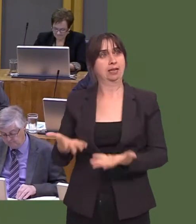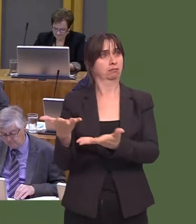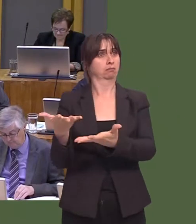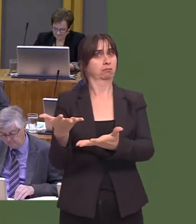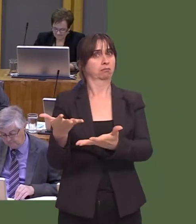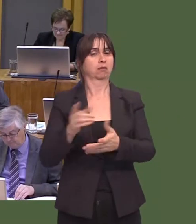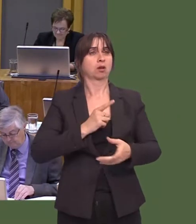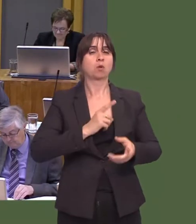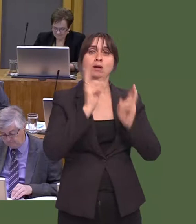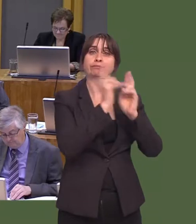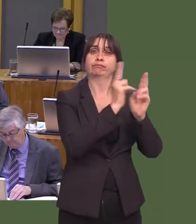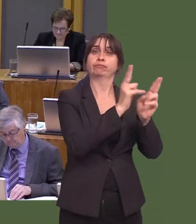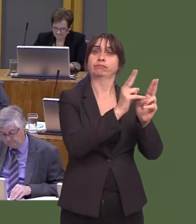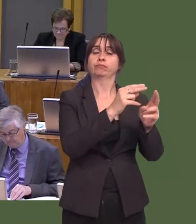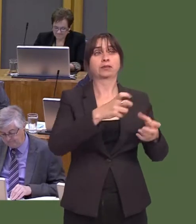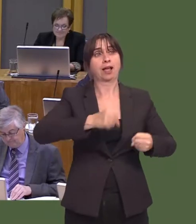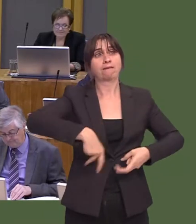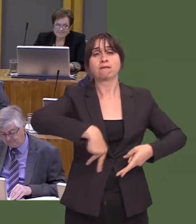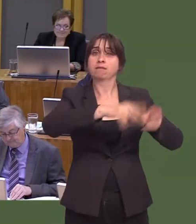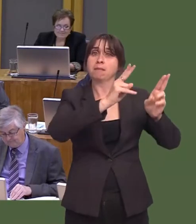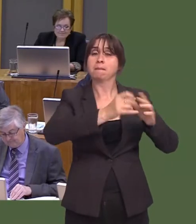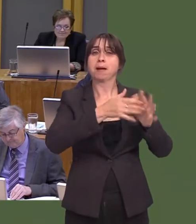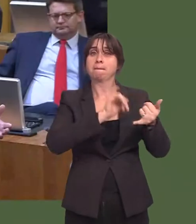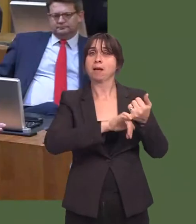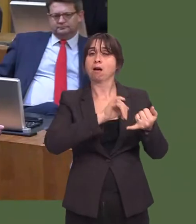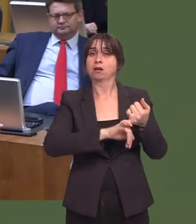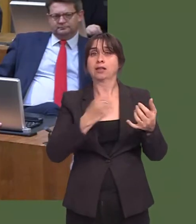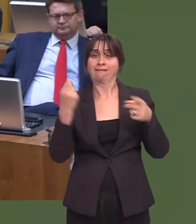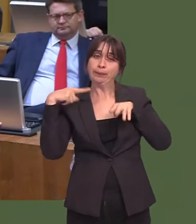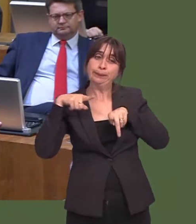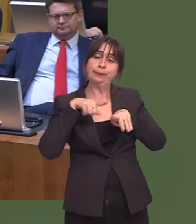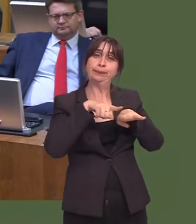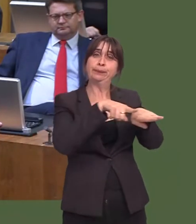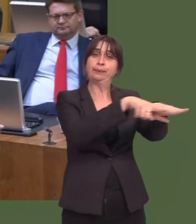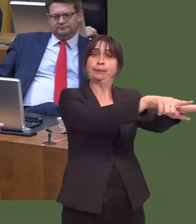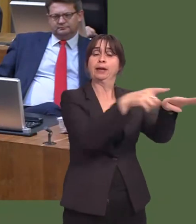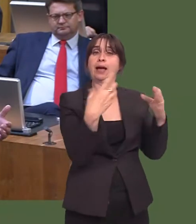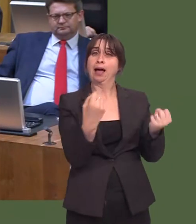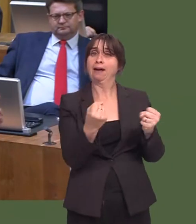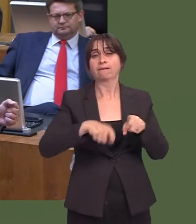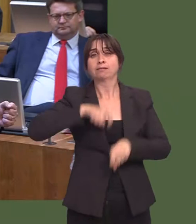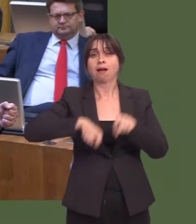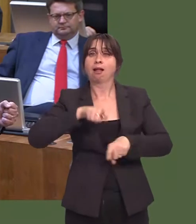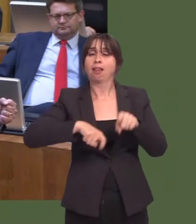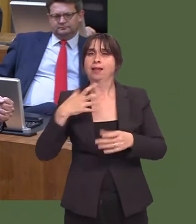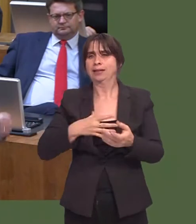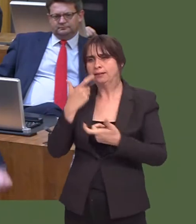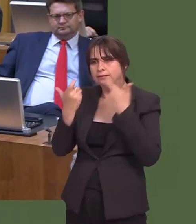The Church Village bypass is an example of that. And it is something, of course, that we seek to promote through funding, and also through the legislation itself.